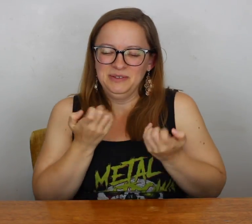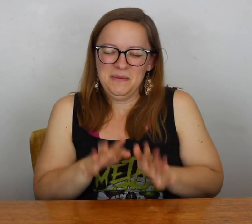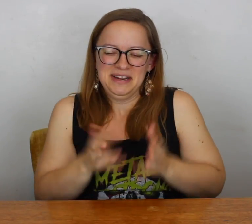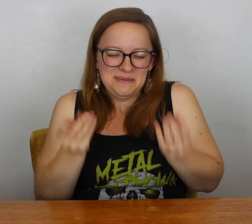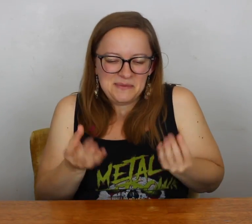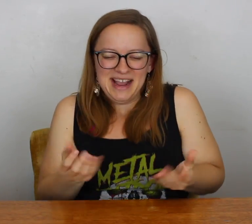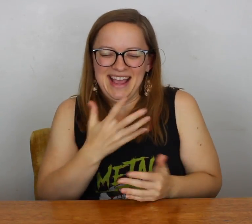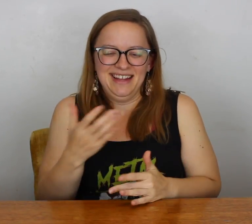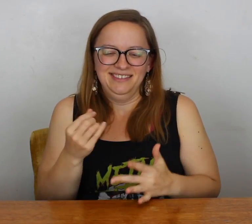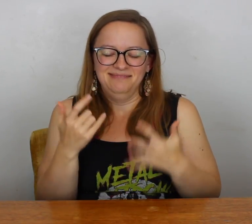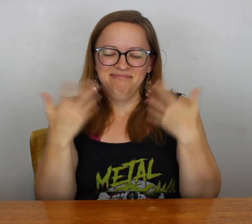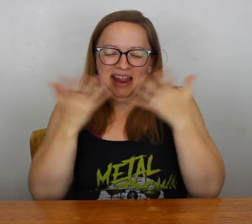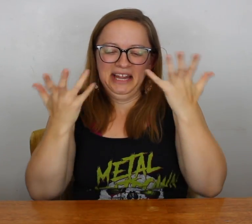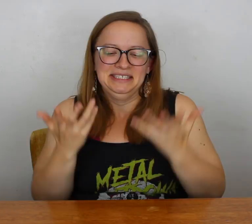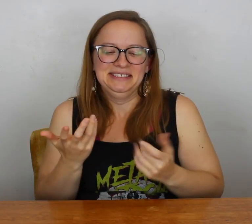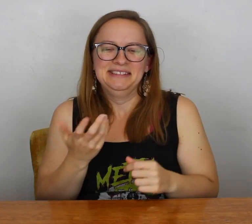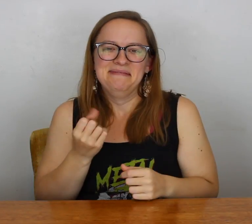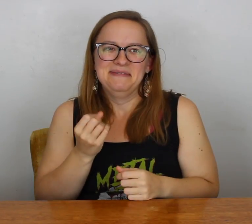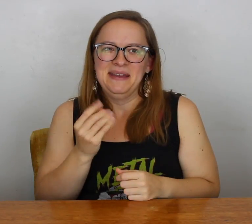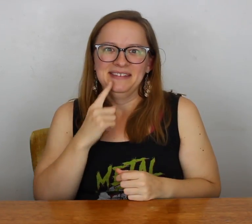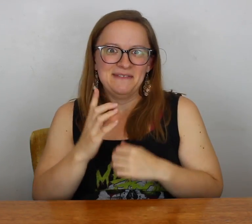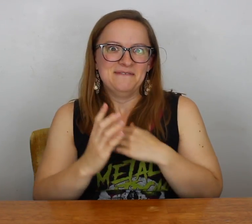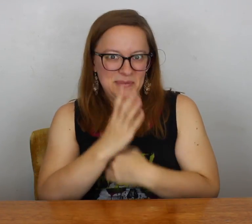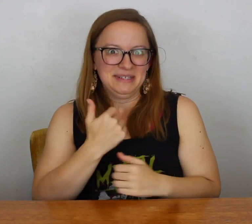I just don't want to get wet and just ugh! I don't know.